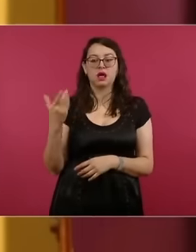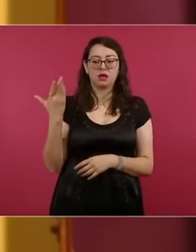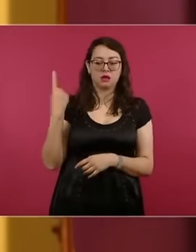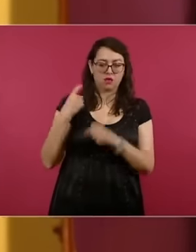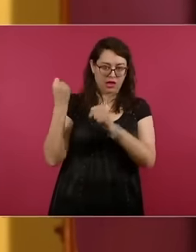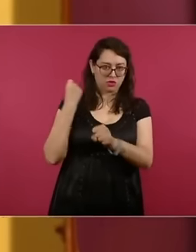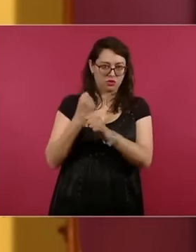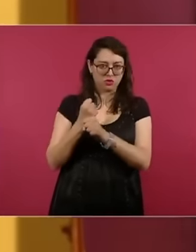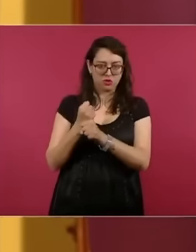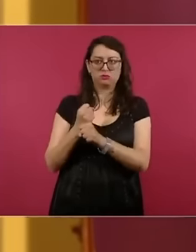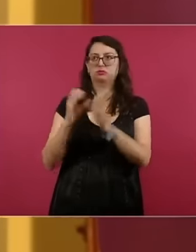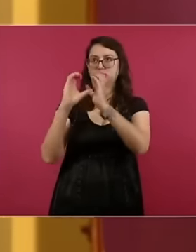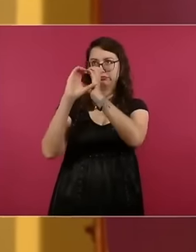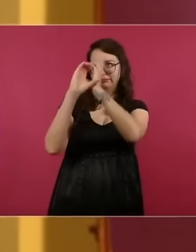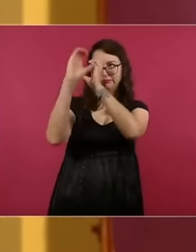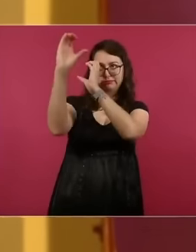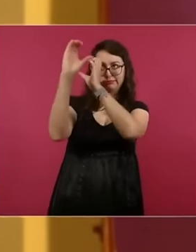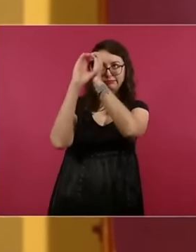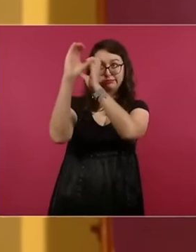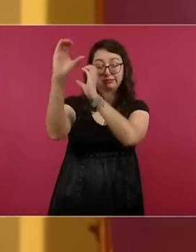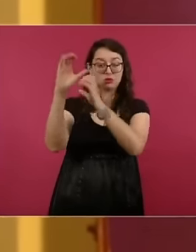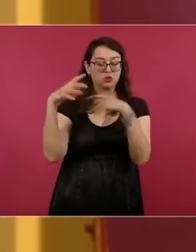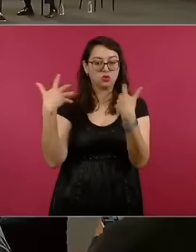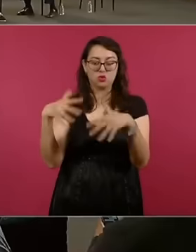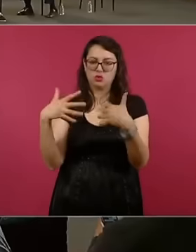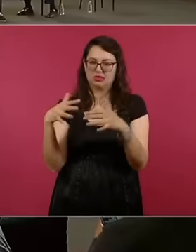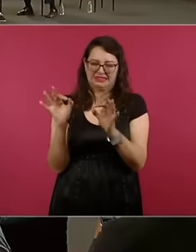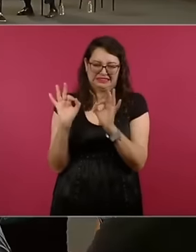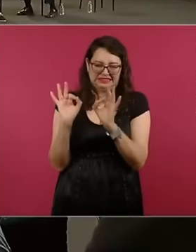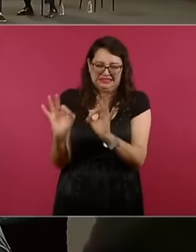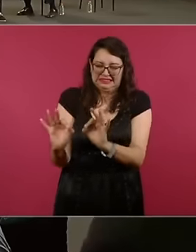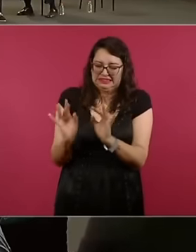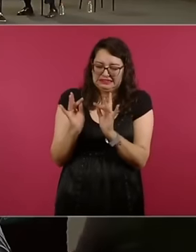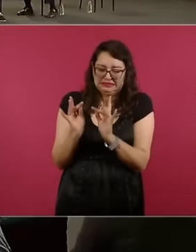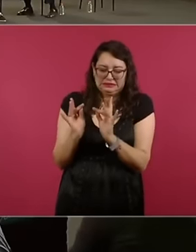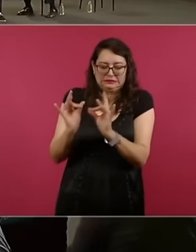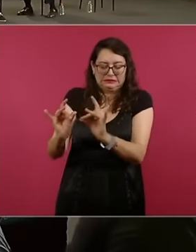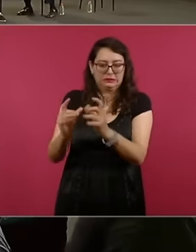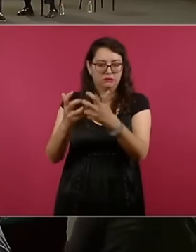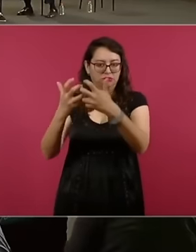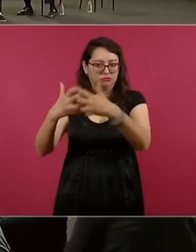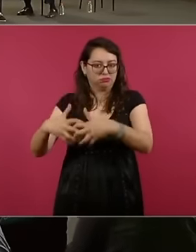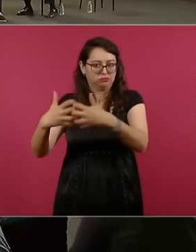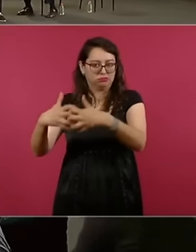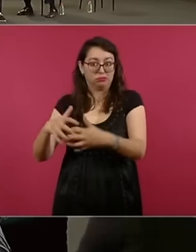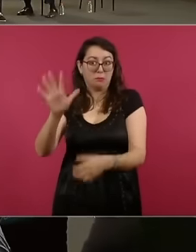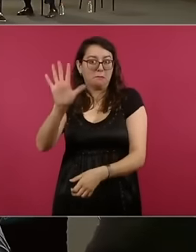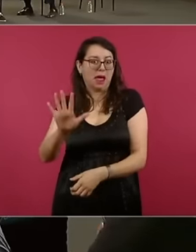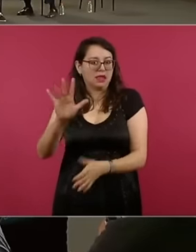works wonderfully with a clockwork mechanism. You are cordially invited to visit us in Tona Cintla.